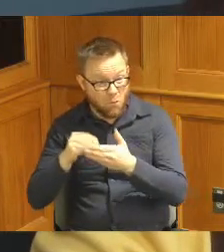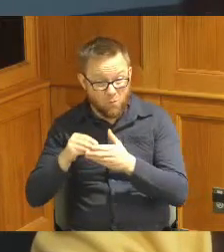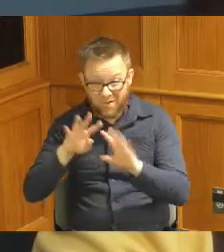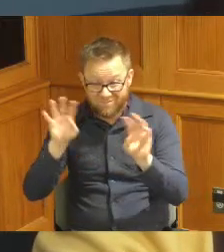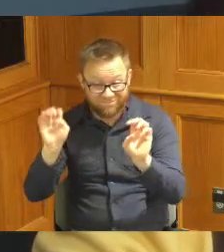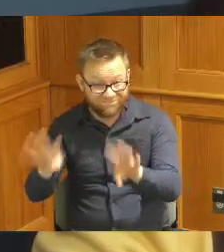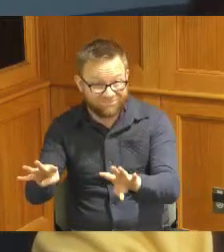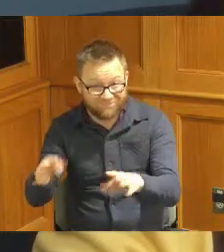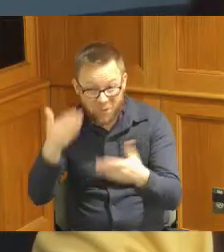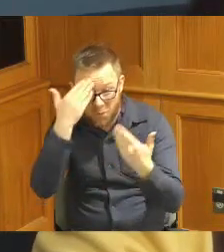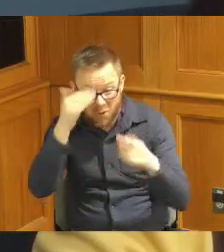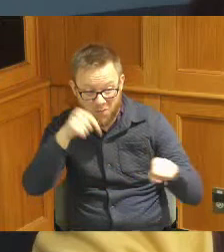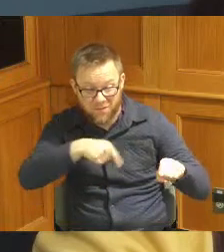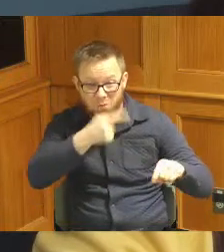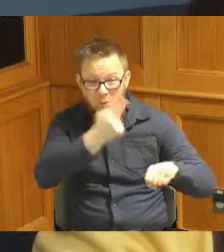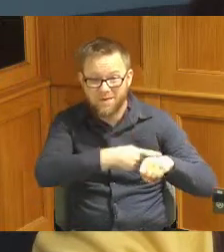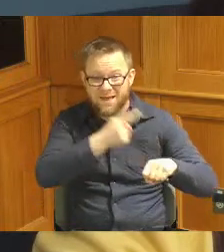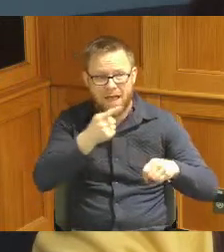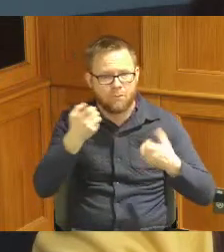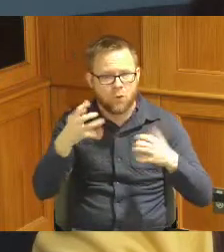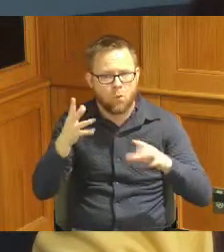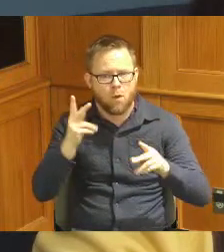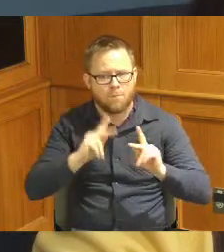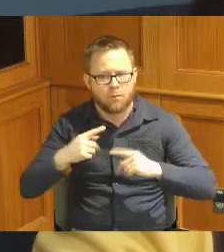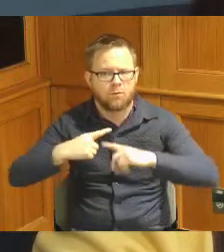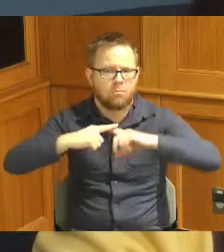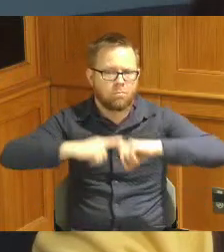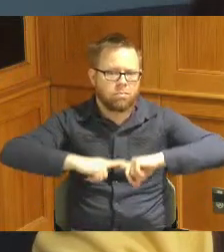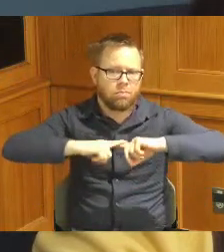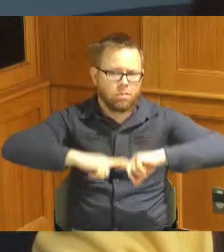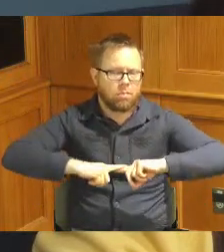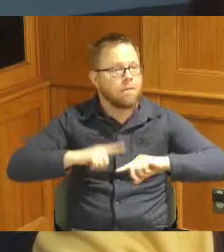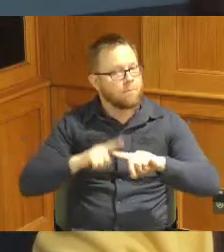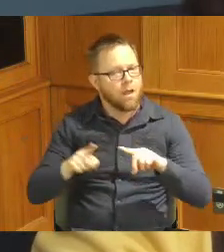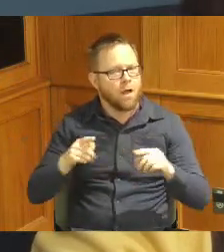don't want people to get dependent on us but it's great that we're we're able to do that